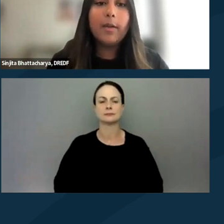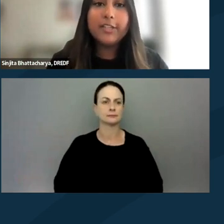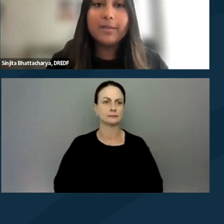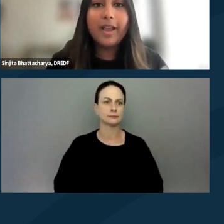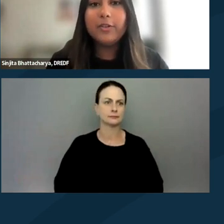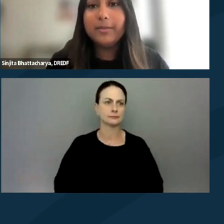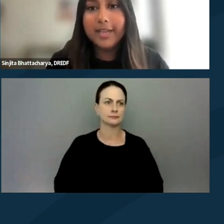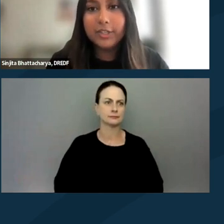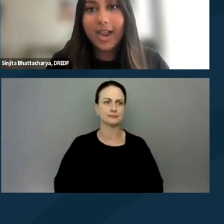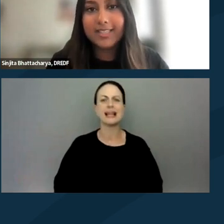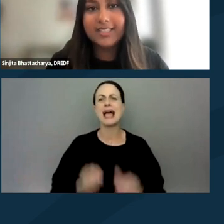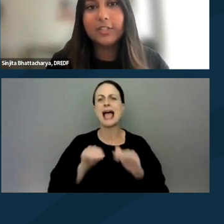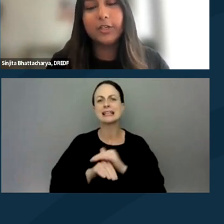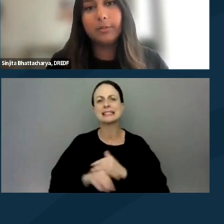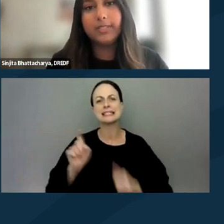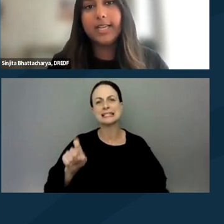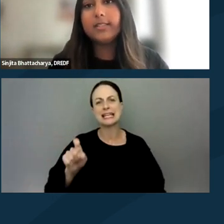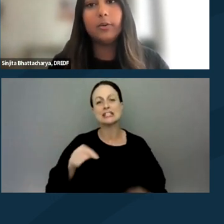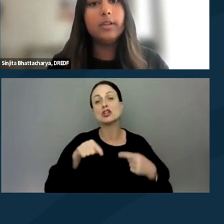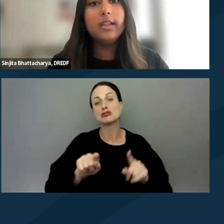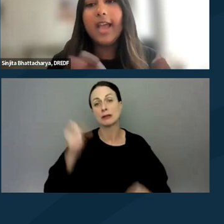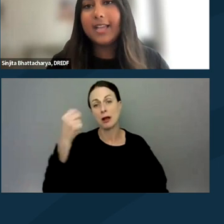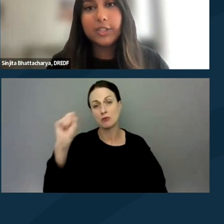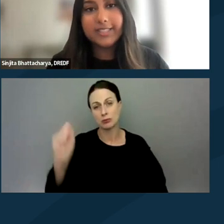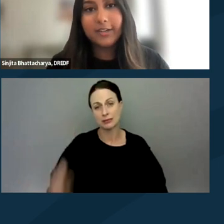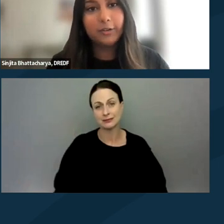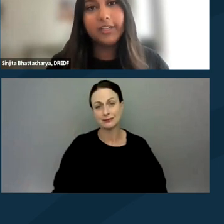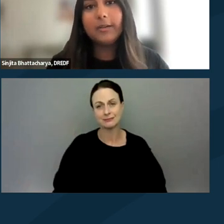I wanna talk about how you can manage your access needs during a protest. So as Jillian said earlier,